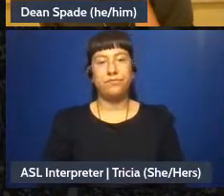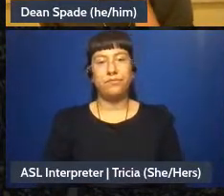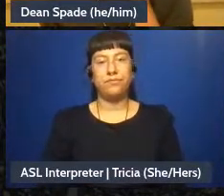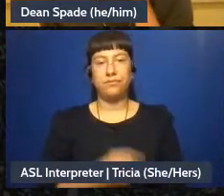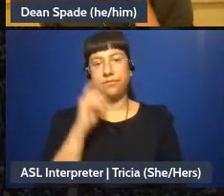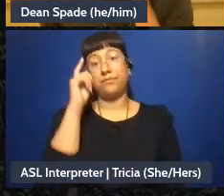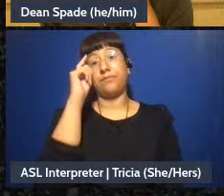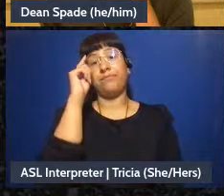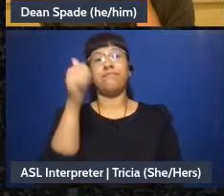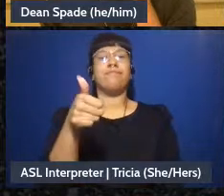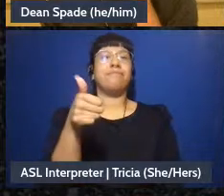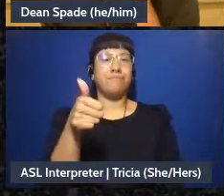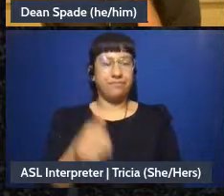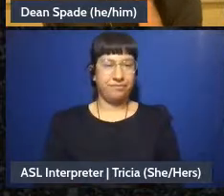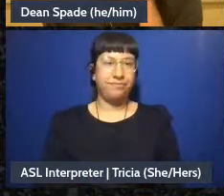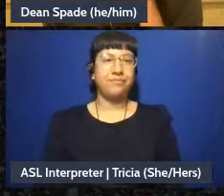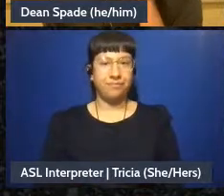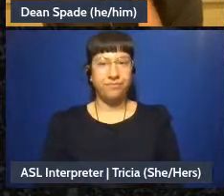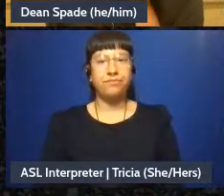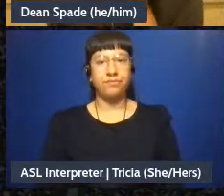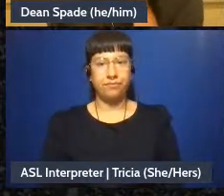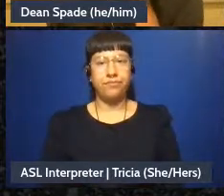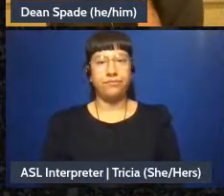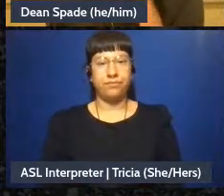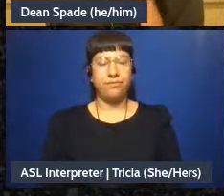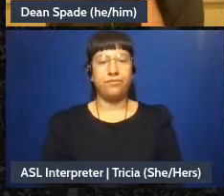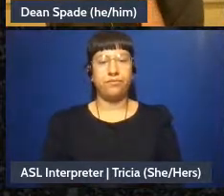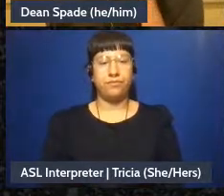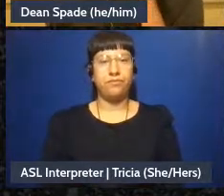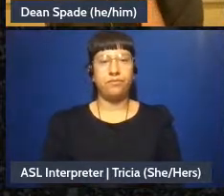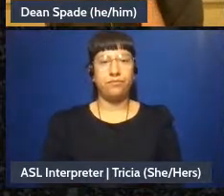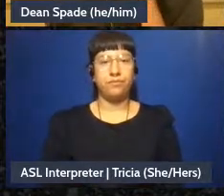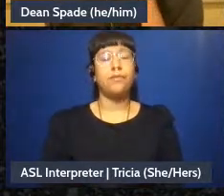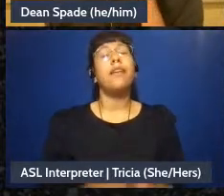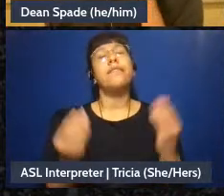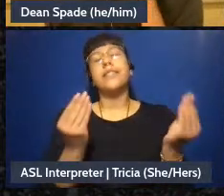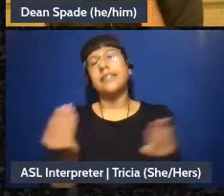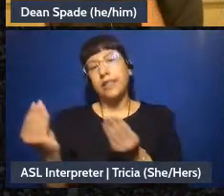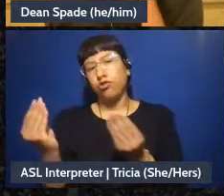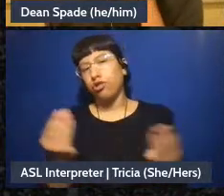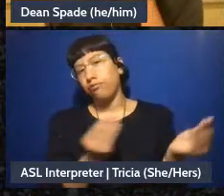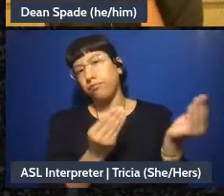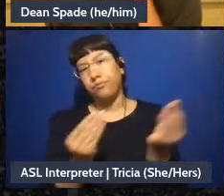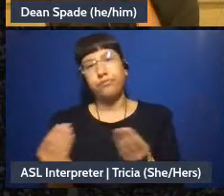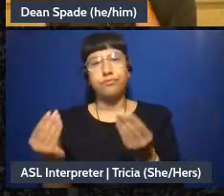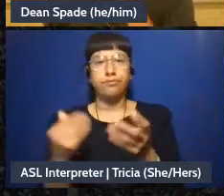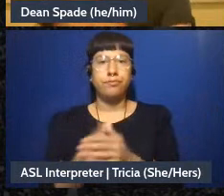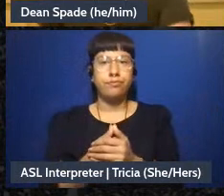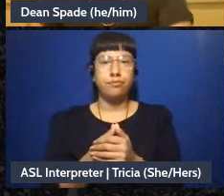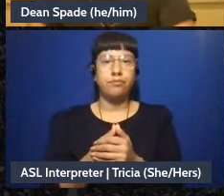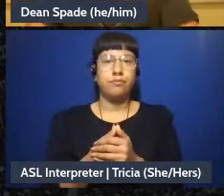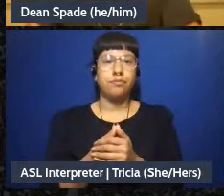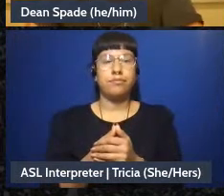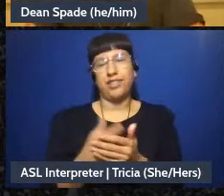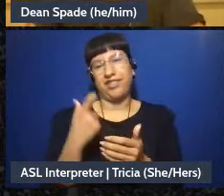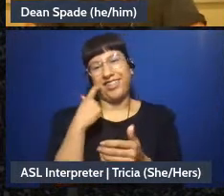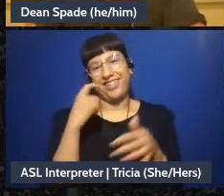Great. So, um, facilitation, you know, some people- but that's just now- clarity you know.